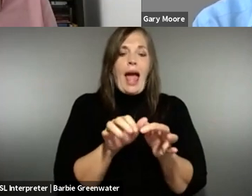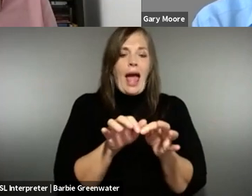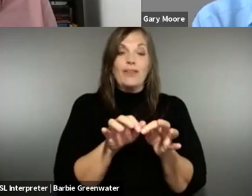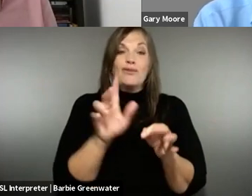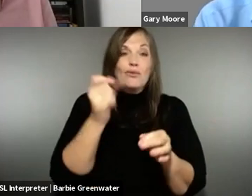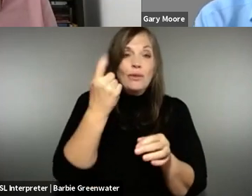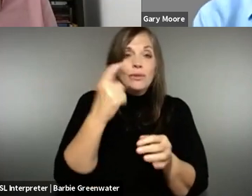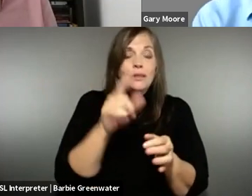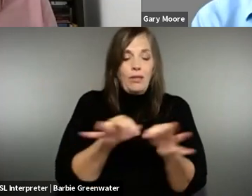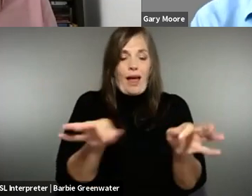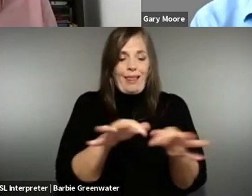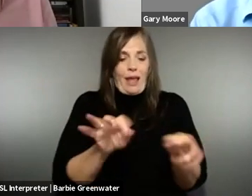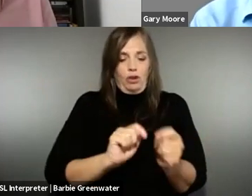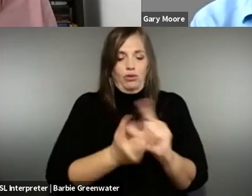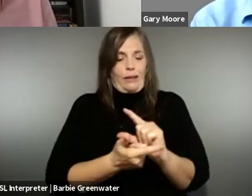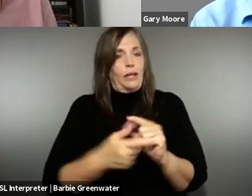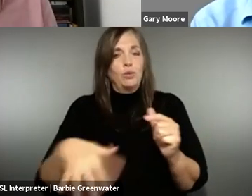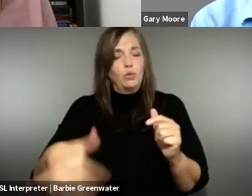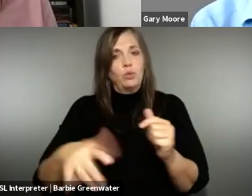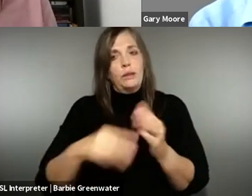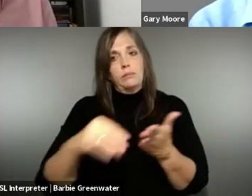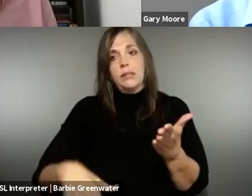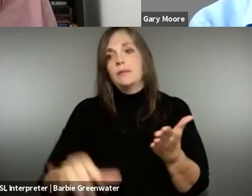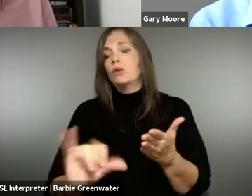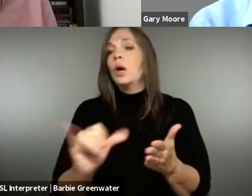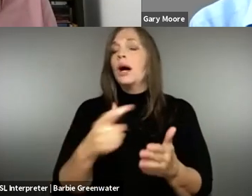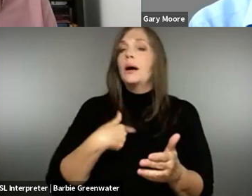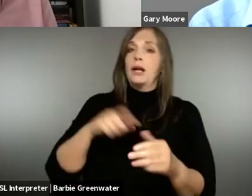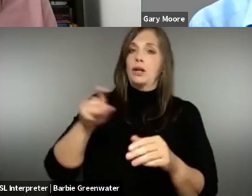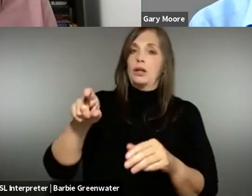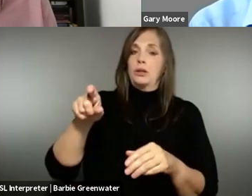it keeps the quality standards and also translations are very, very